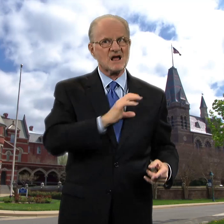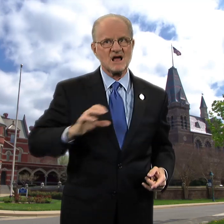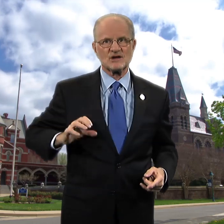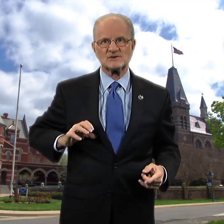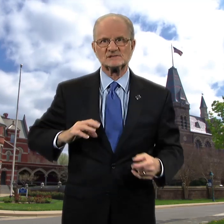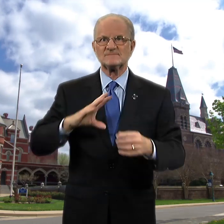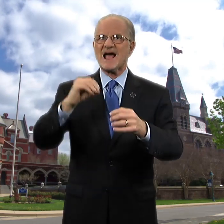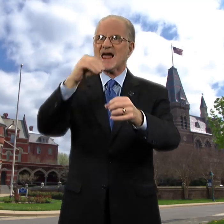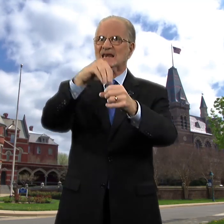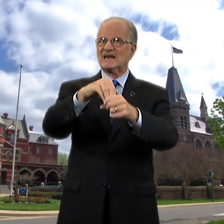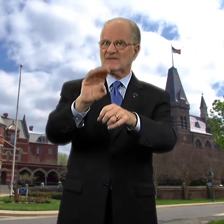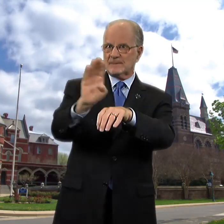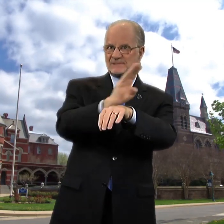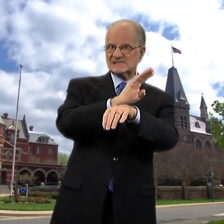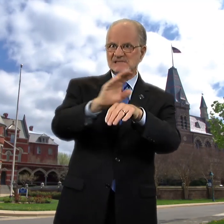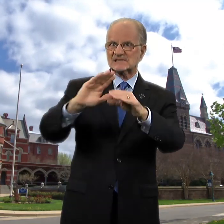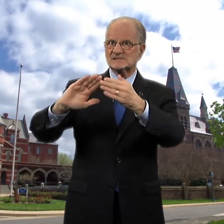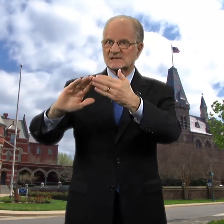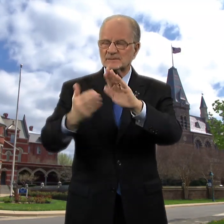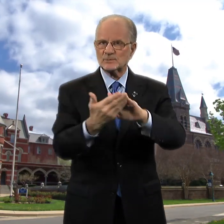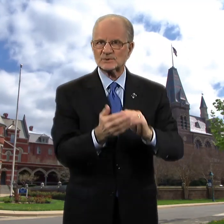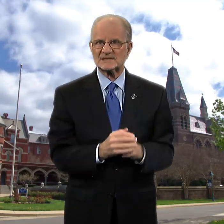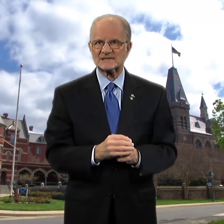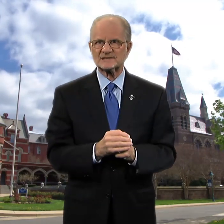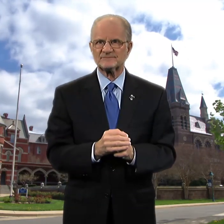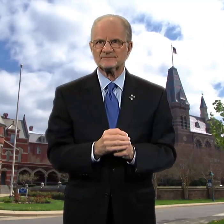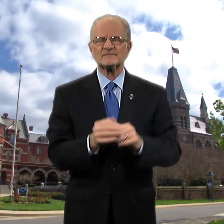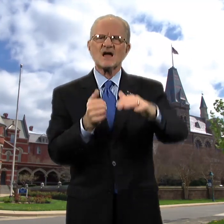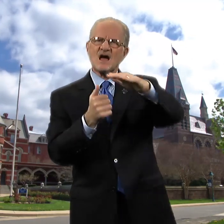in Congress and in the business community.